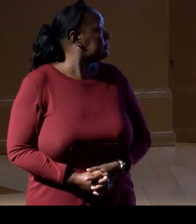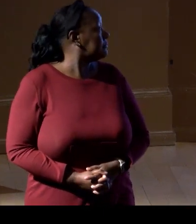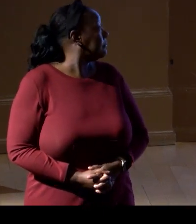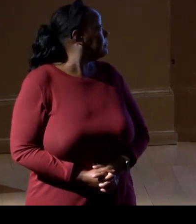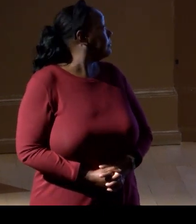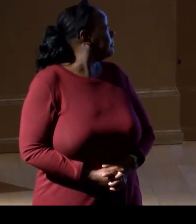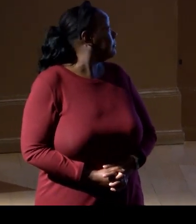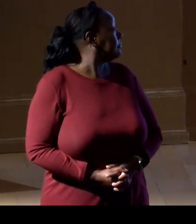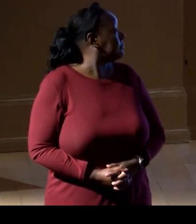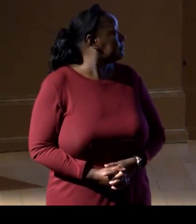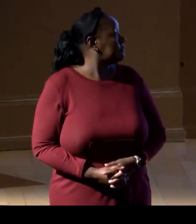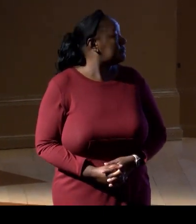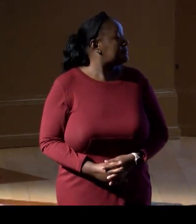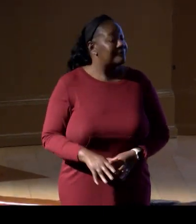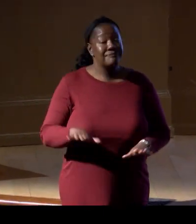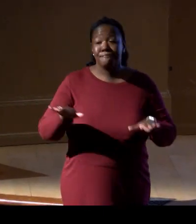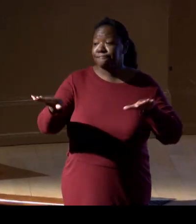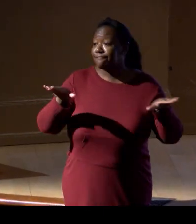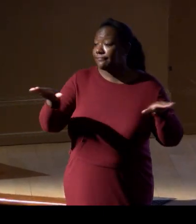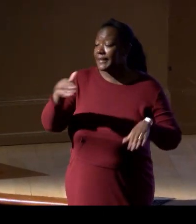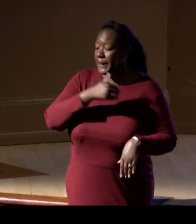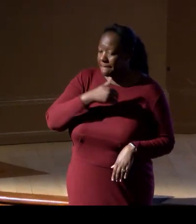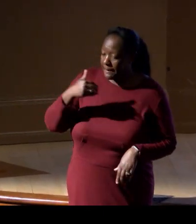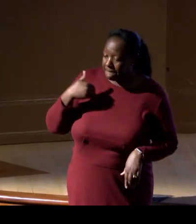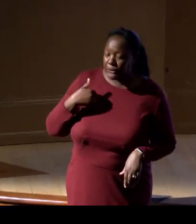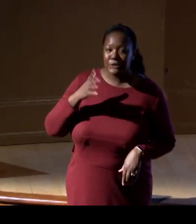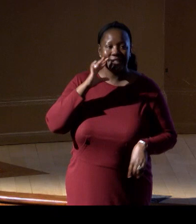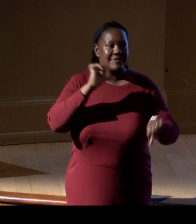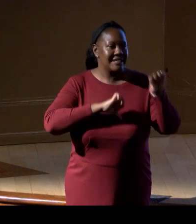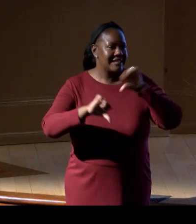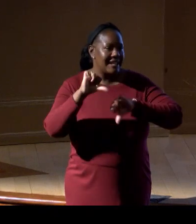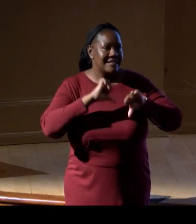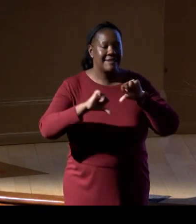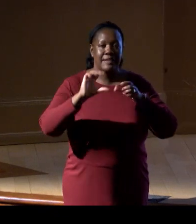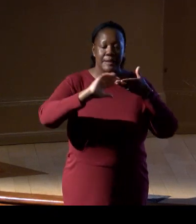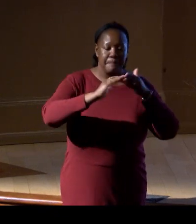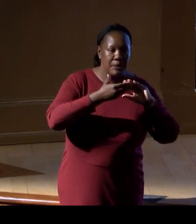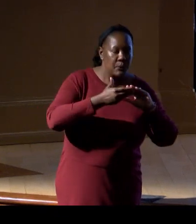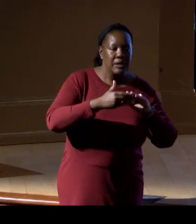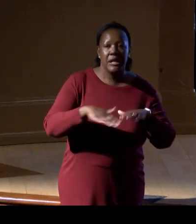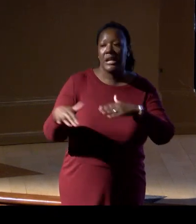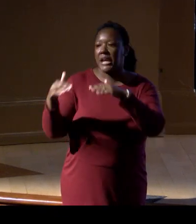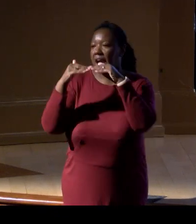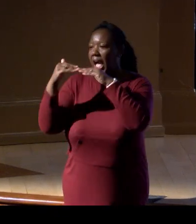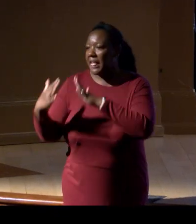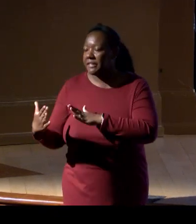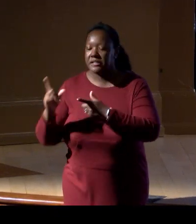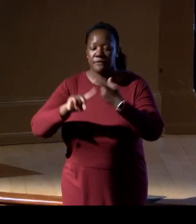Members of the scientific community, colleagues, and friends, welcome to the Smithsonian's Museum of,